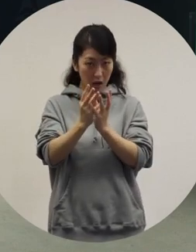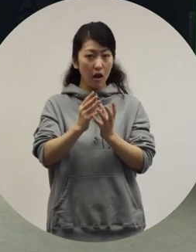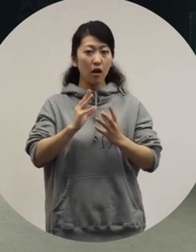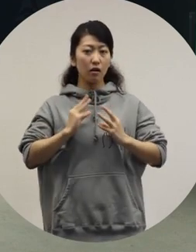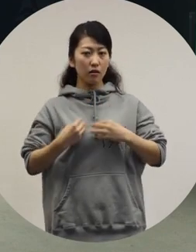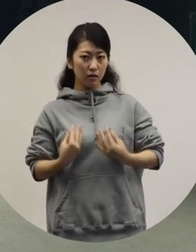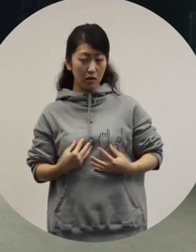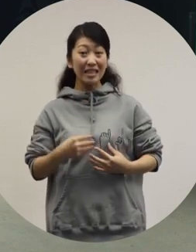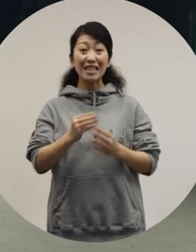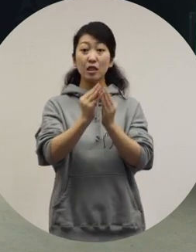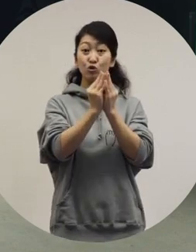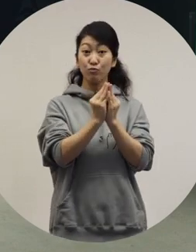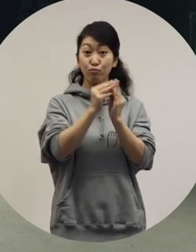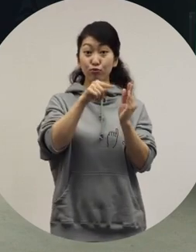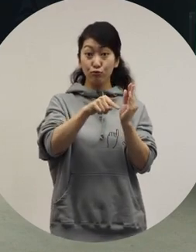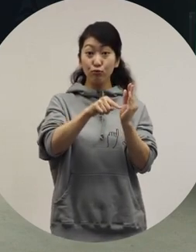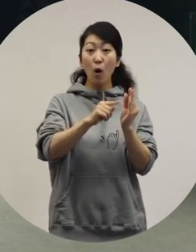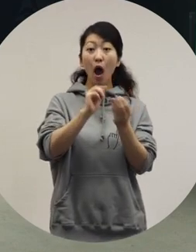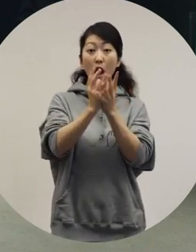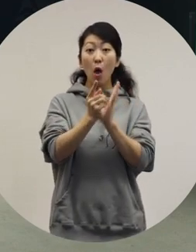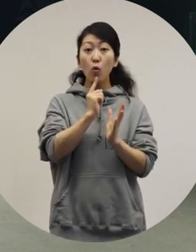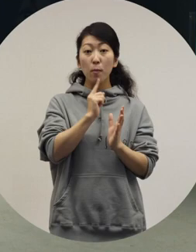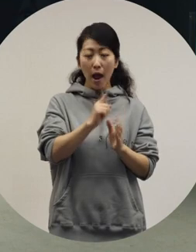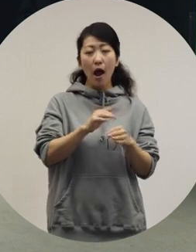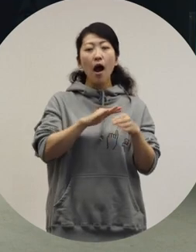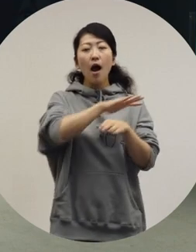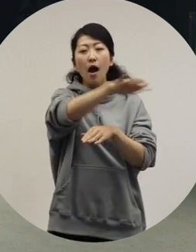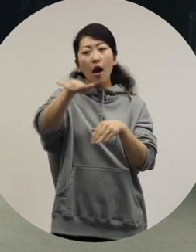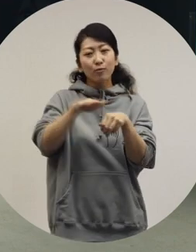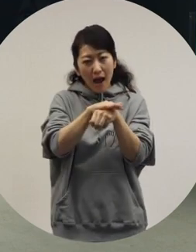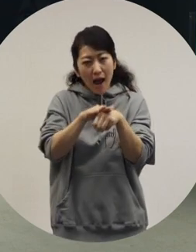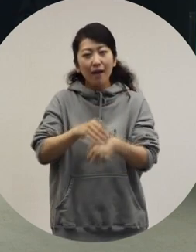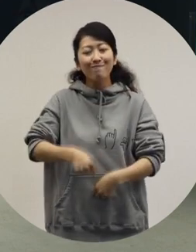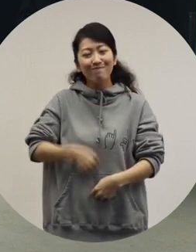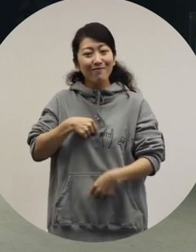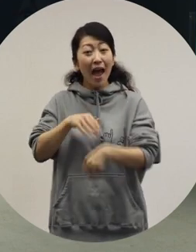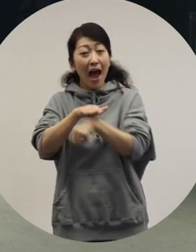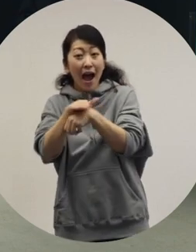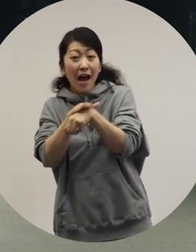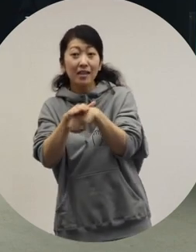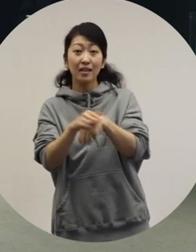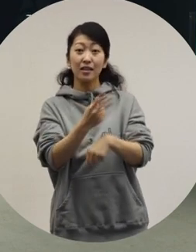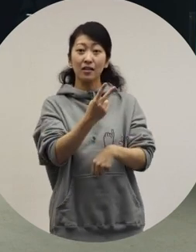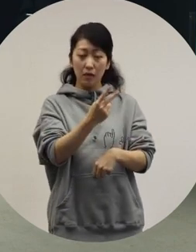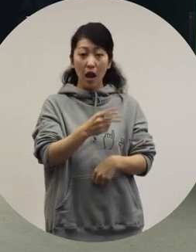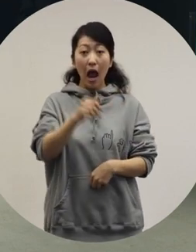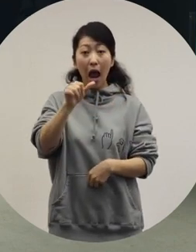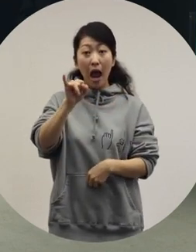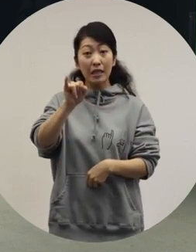In the language of flowers, tulips signify benevolence or deep love, and irises signify hope.